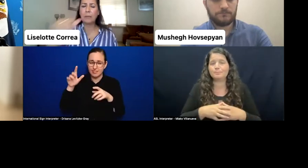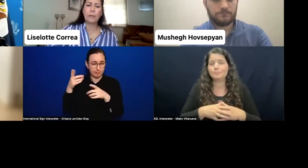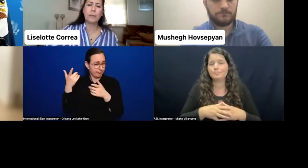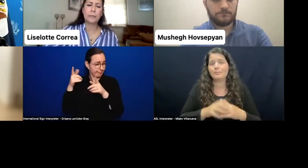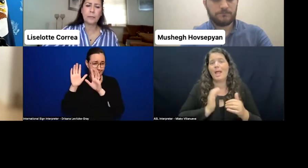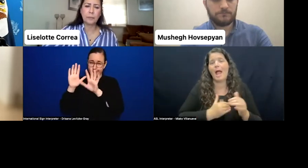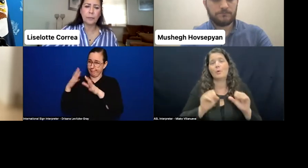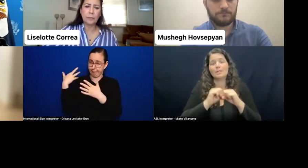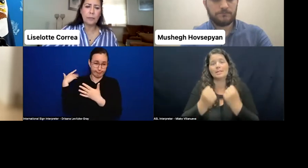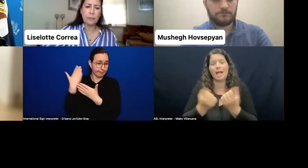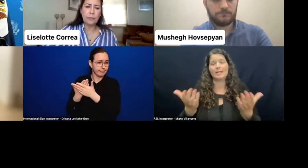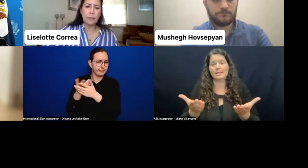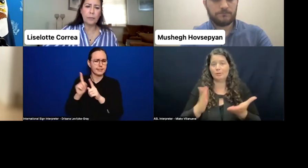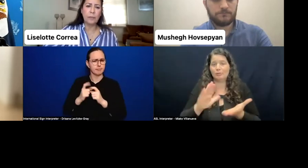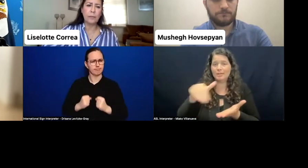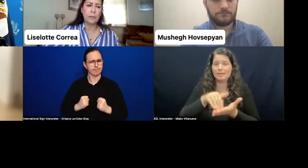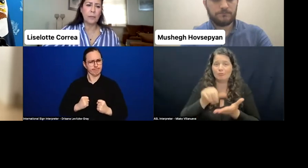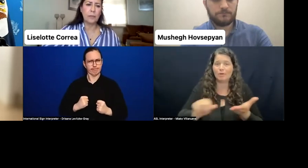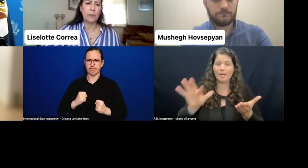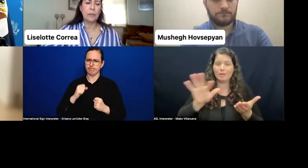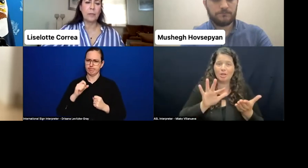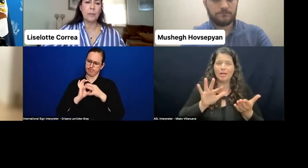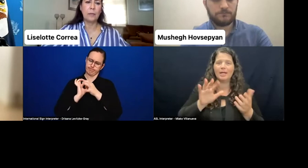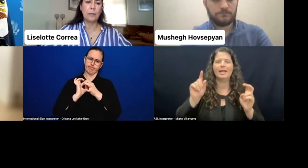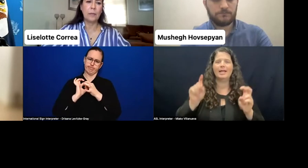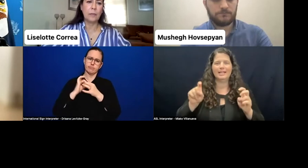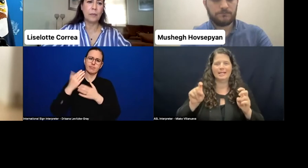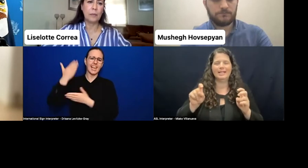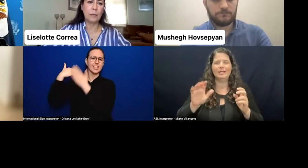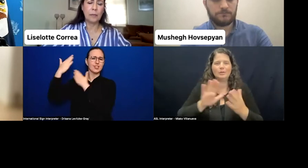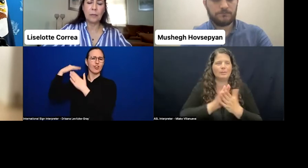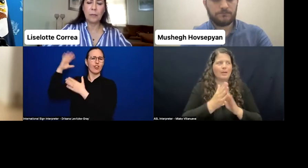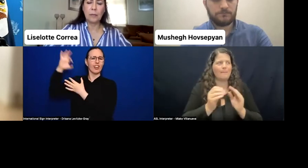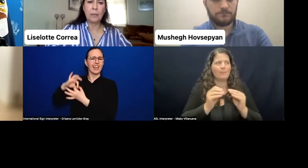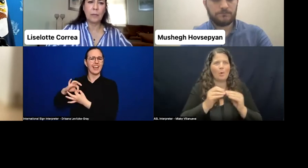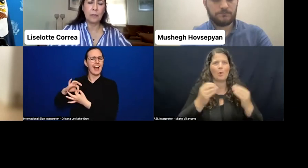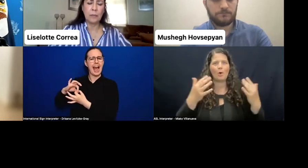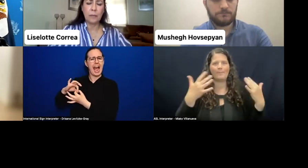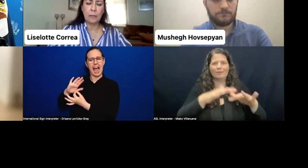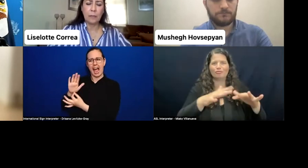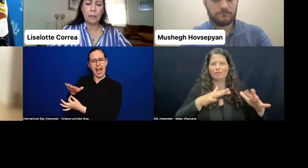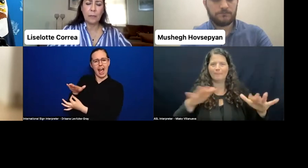we need to be mainstreaming in the disability